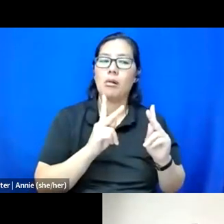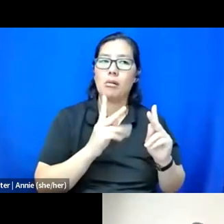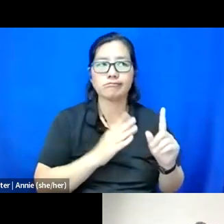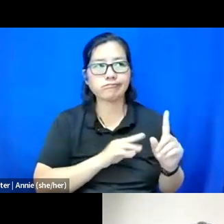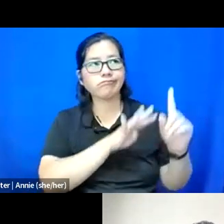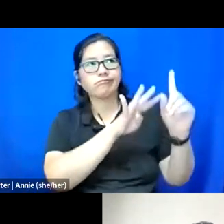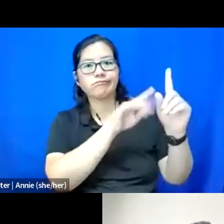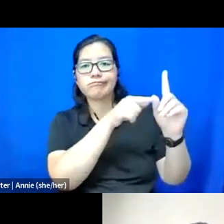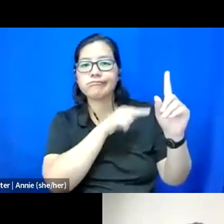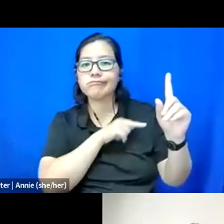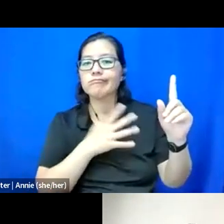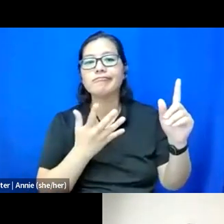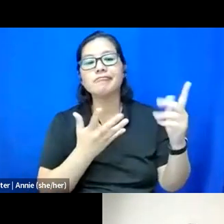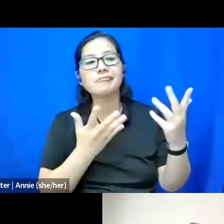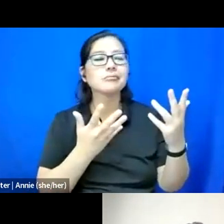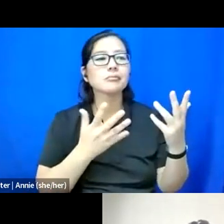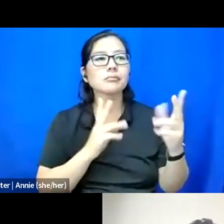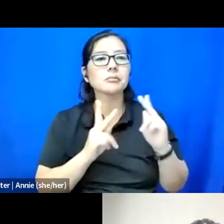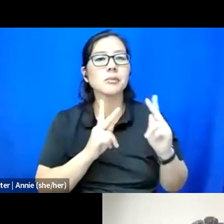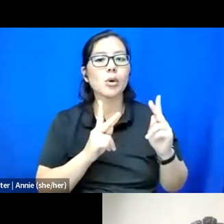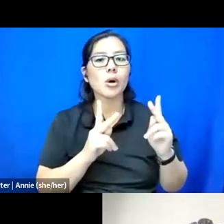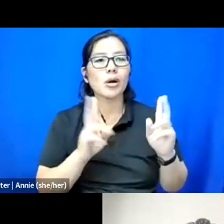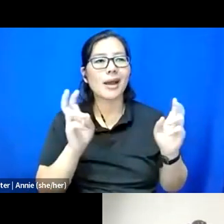like, especially on the front lines but also just, you know,